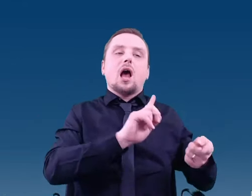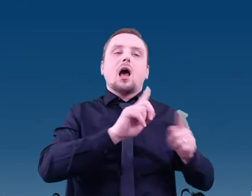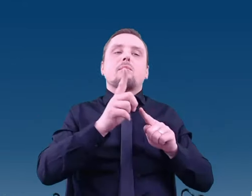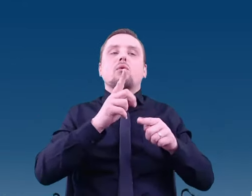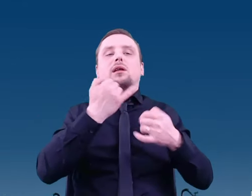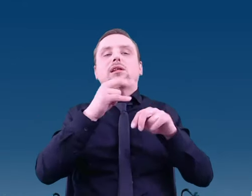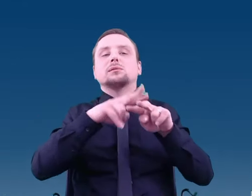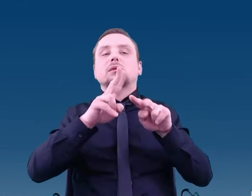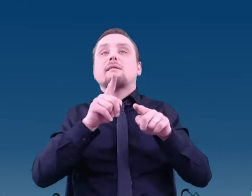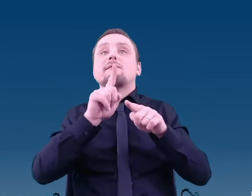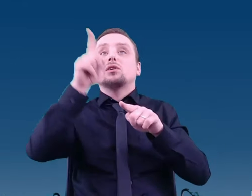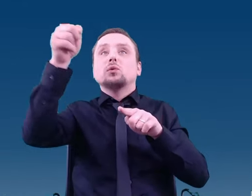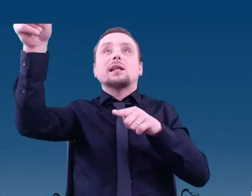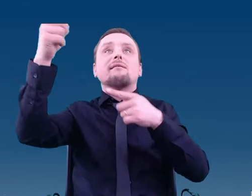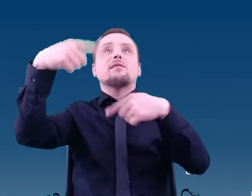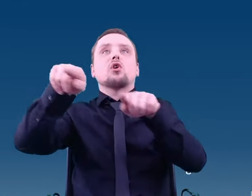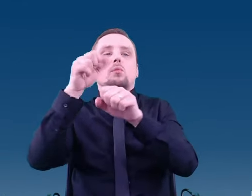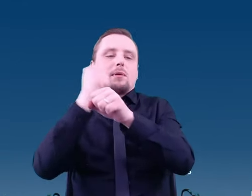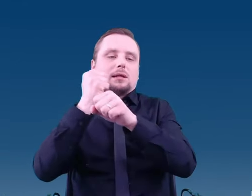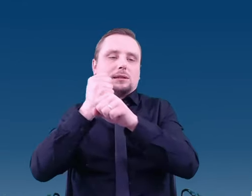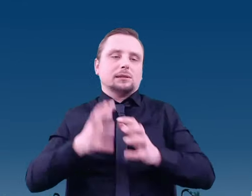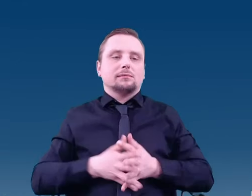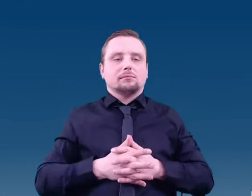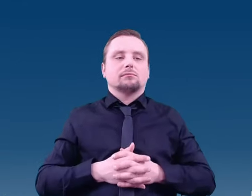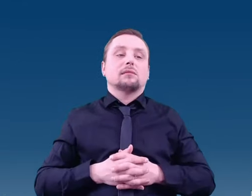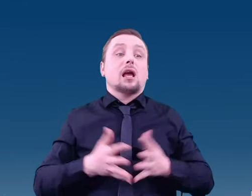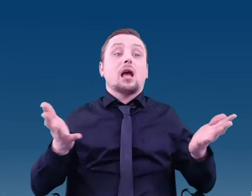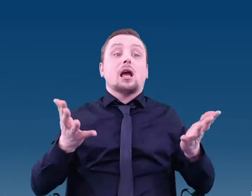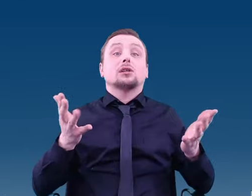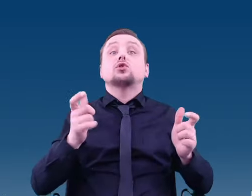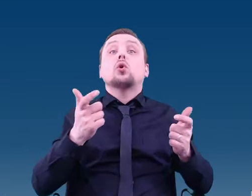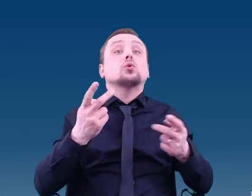Another step, then, is what we should be looking for. We know what life on Earth looks like.